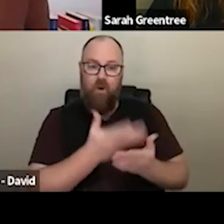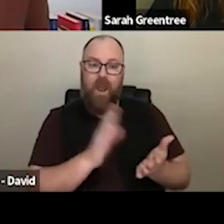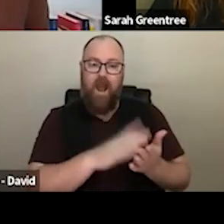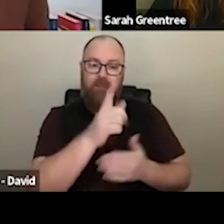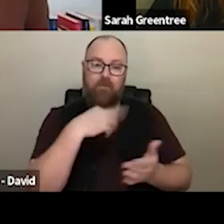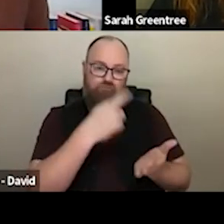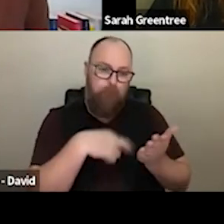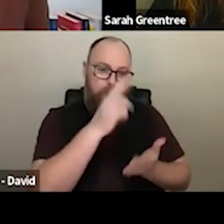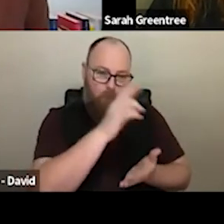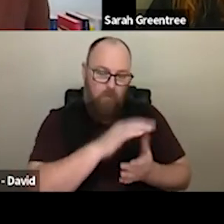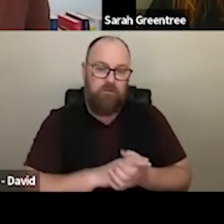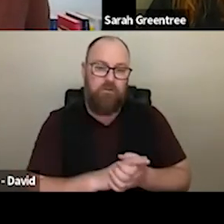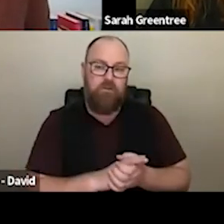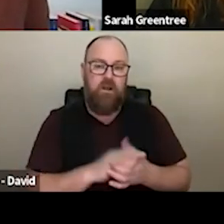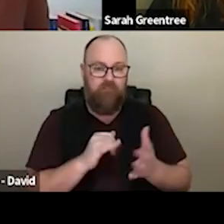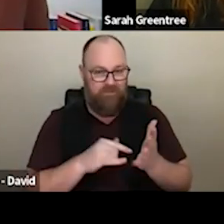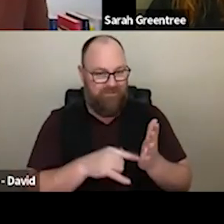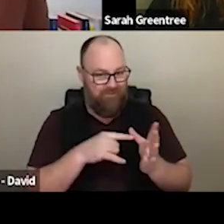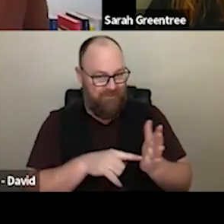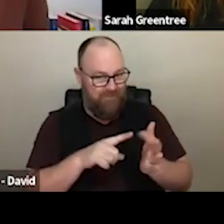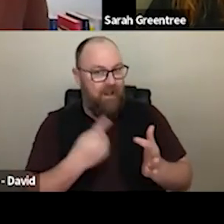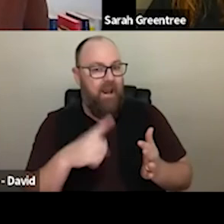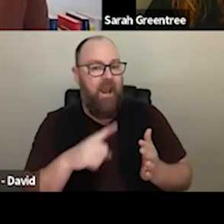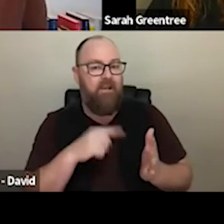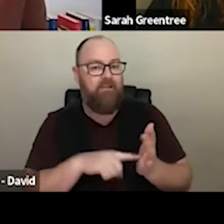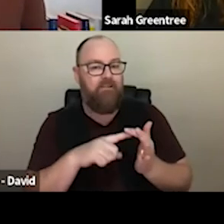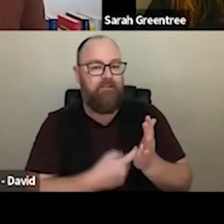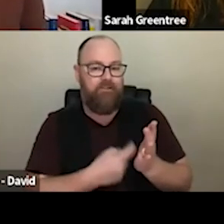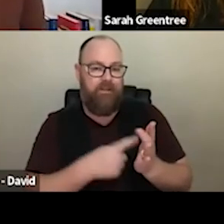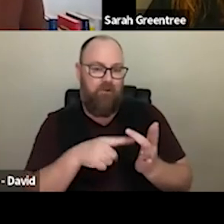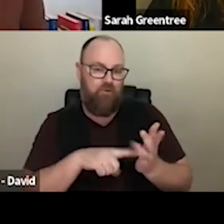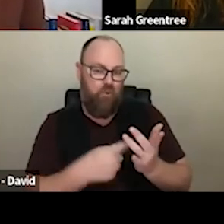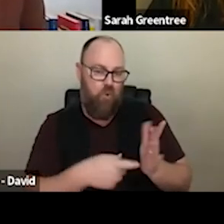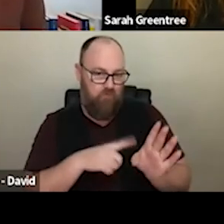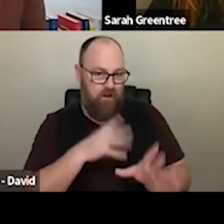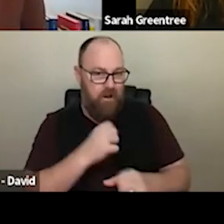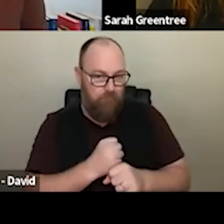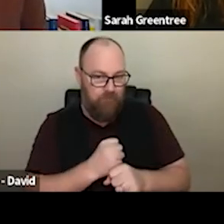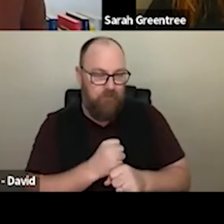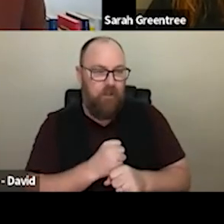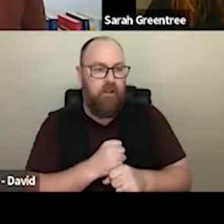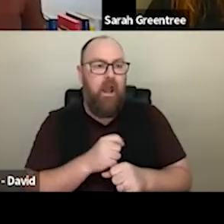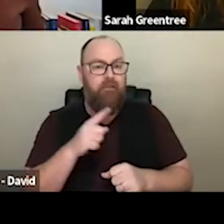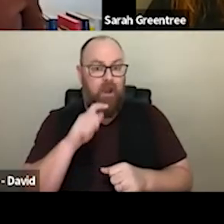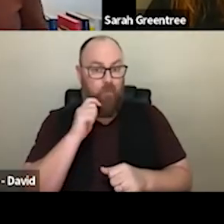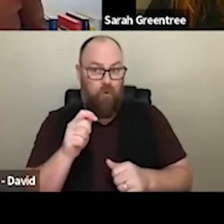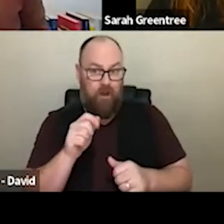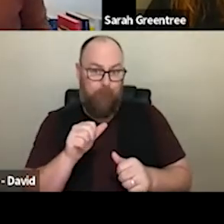and it is still the upper -- aspiration And it's still the aspiration that that that gets better with with the for your investment organizations. that it gets better